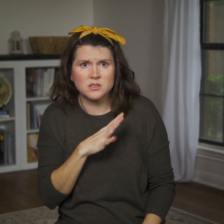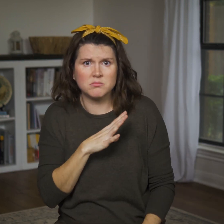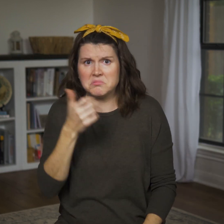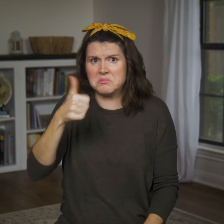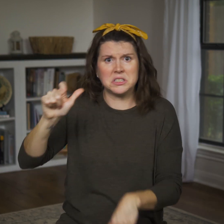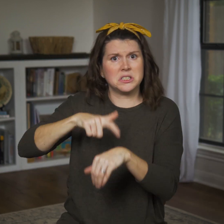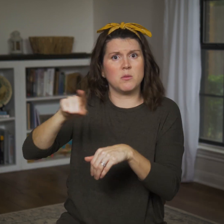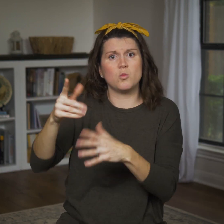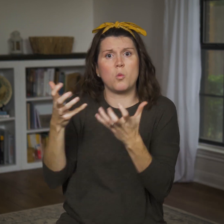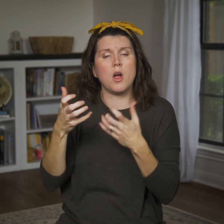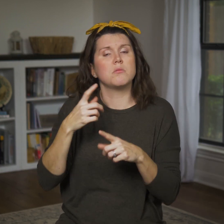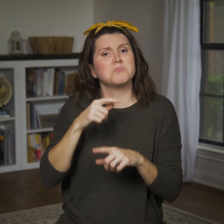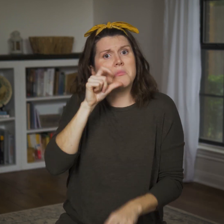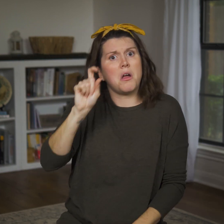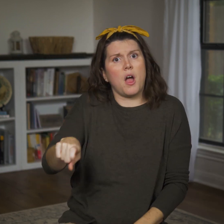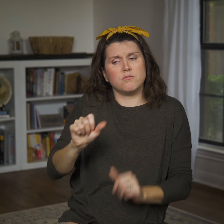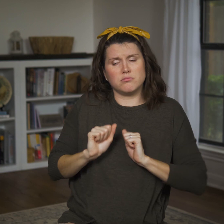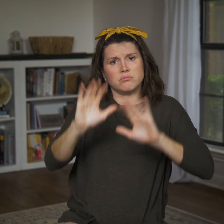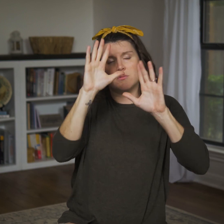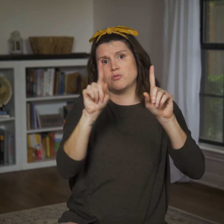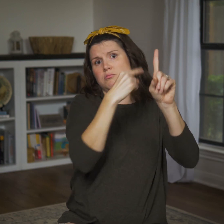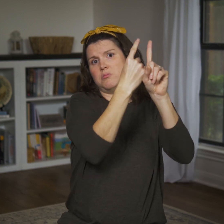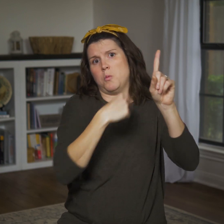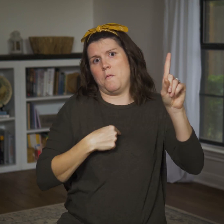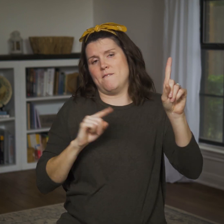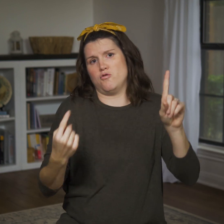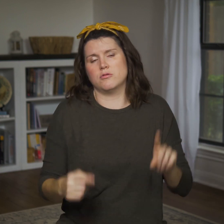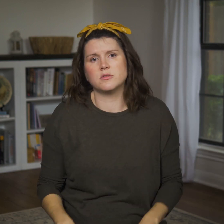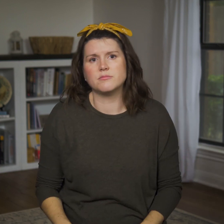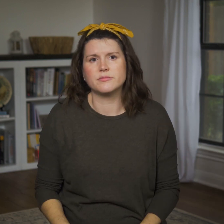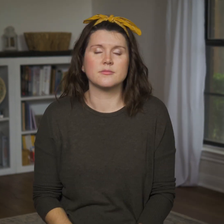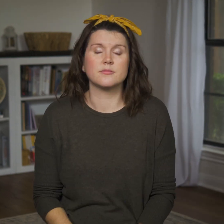anytime you want. It doesn’t have to be sacrificed to Me first.”